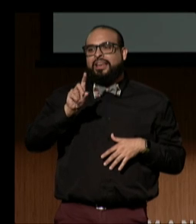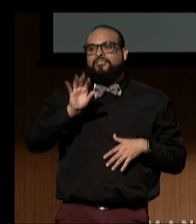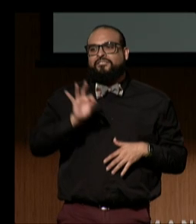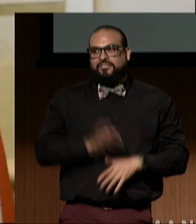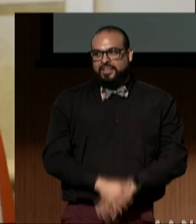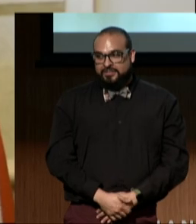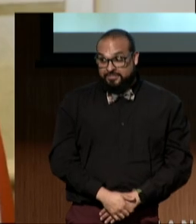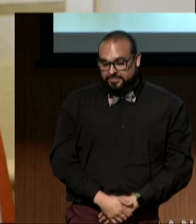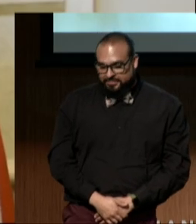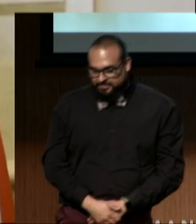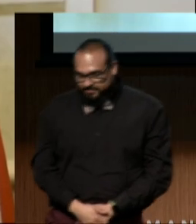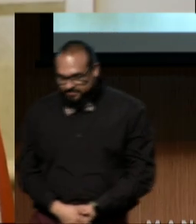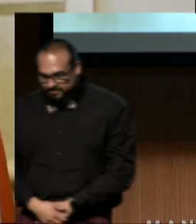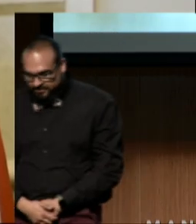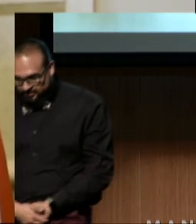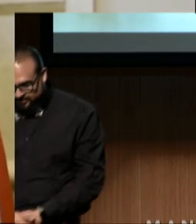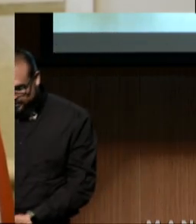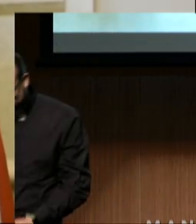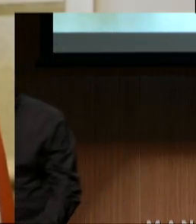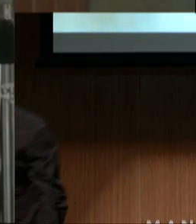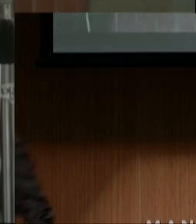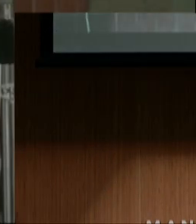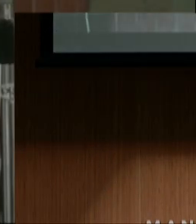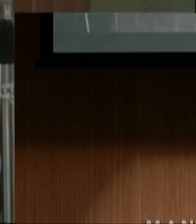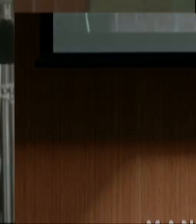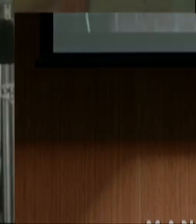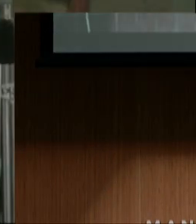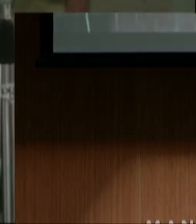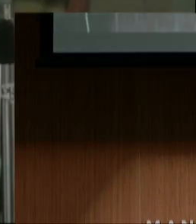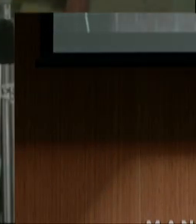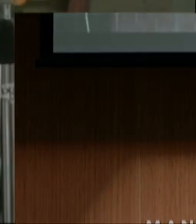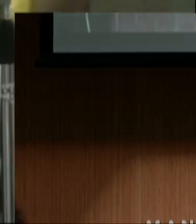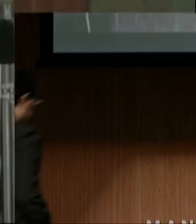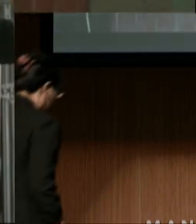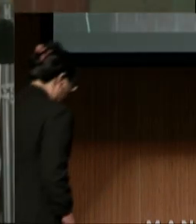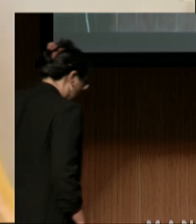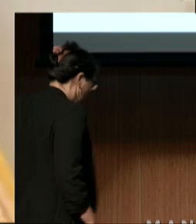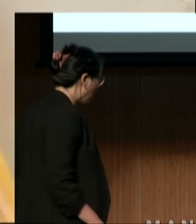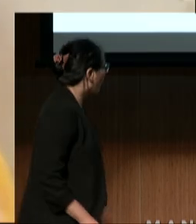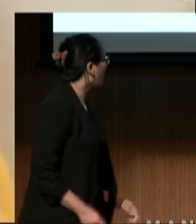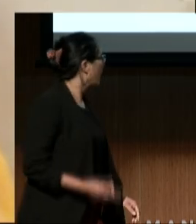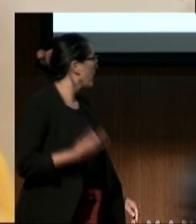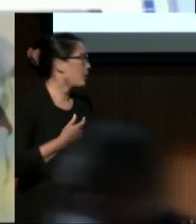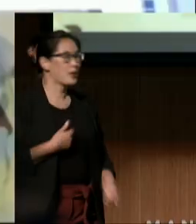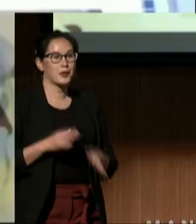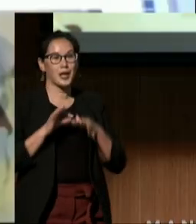DREDF recognizes the barrier. We bring people together to talk about how to get rid of the barrier,